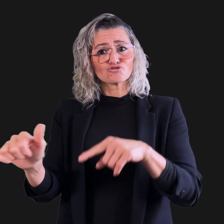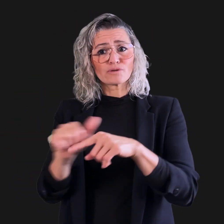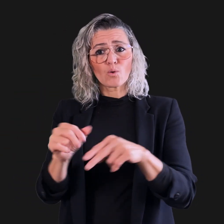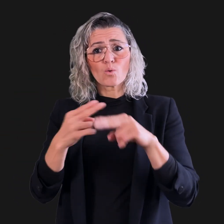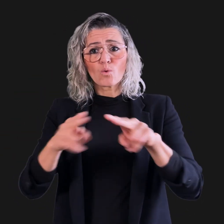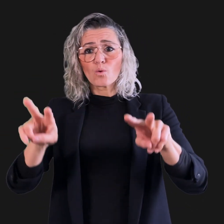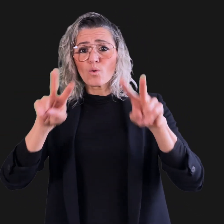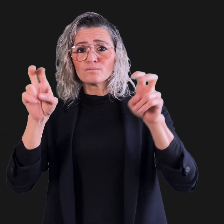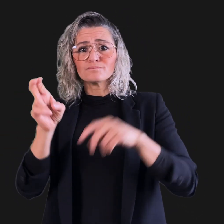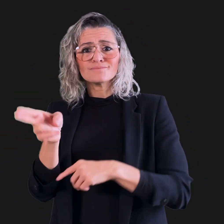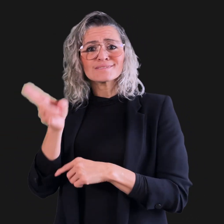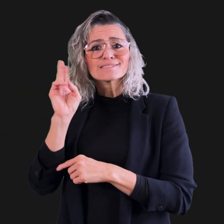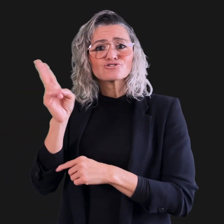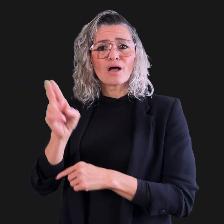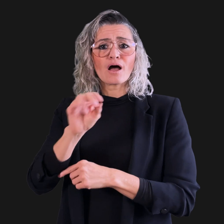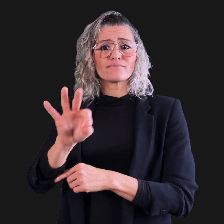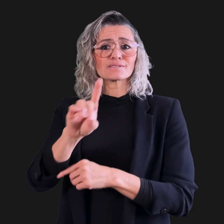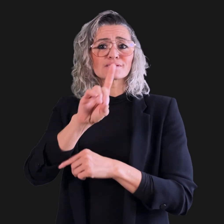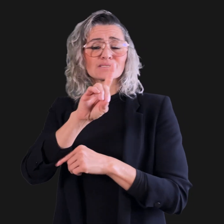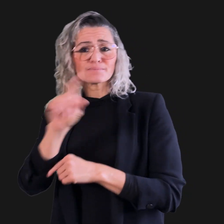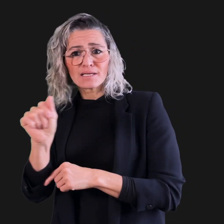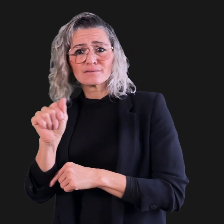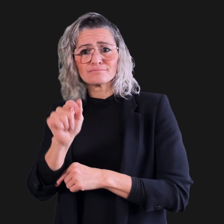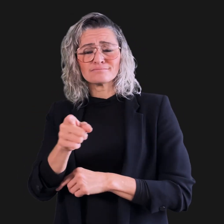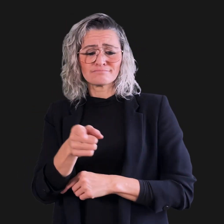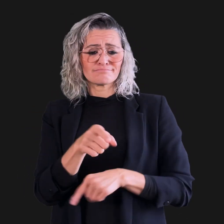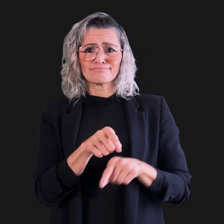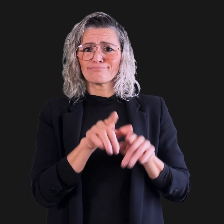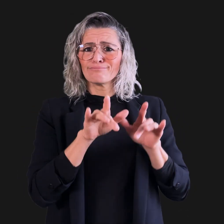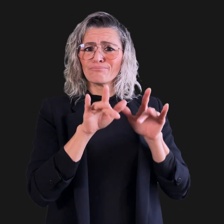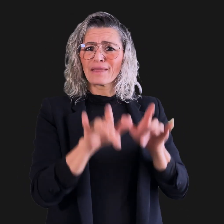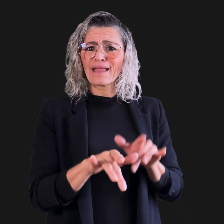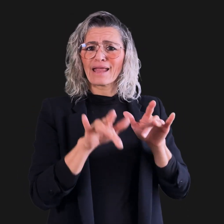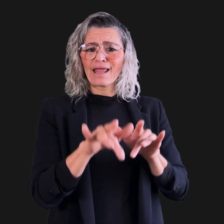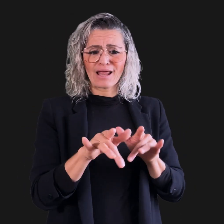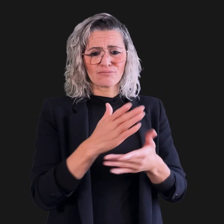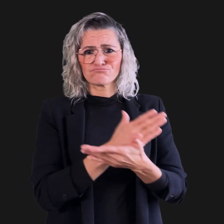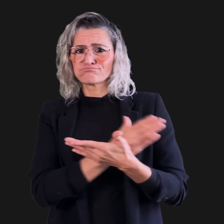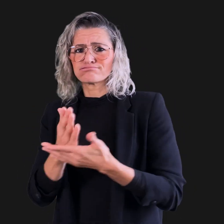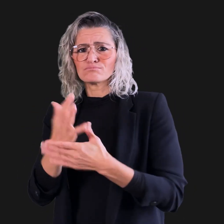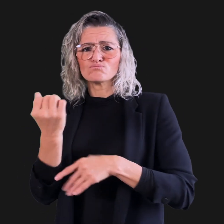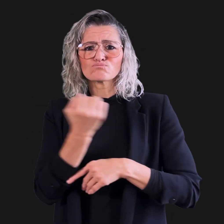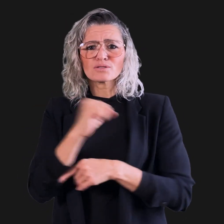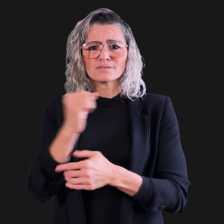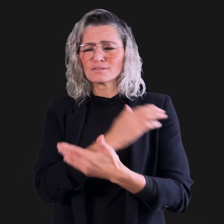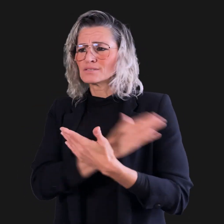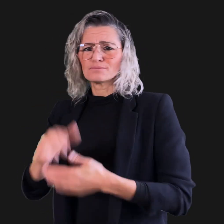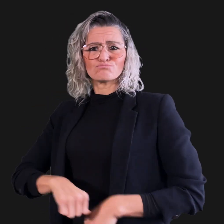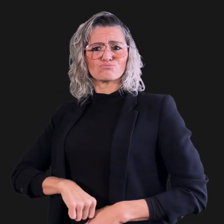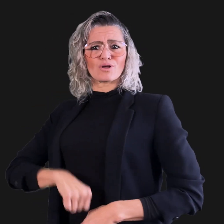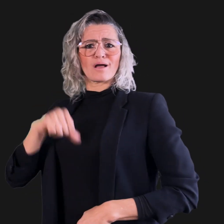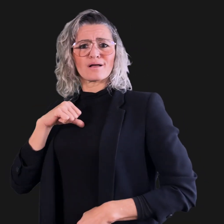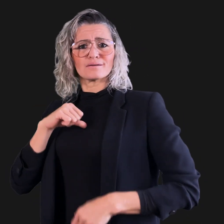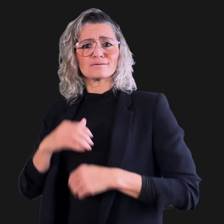This training, called "History of disability: From Pity to Protests and Pride",